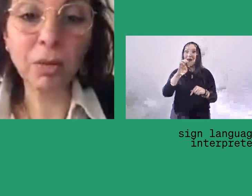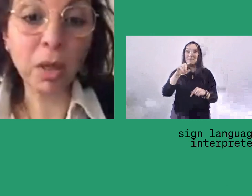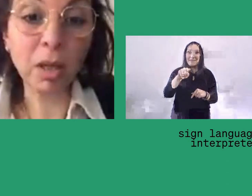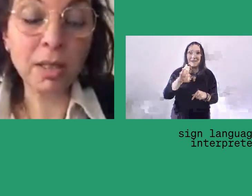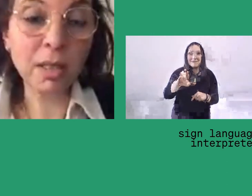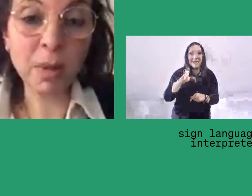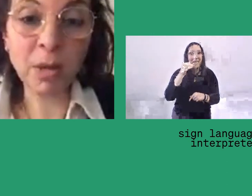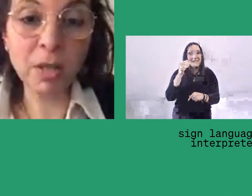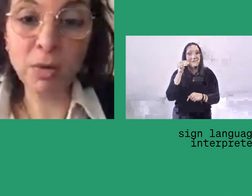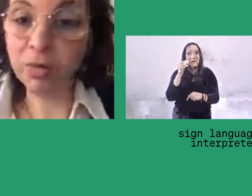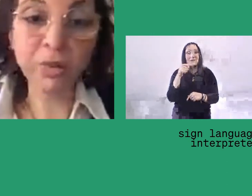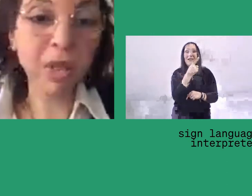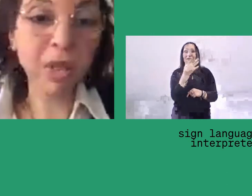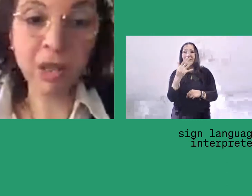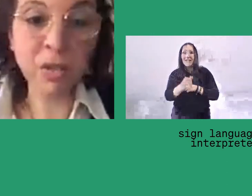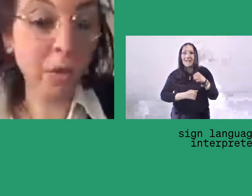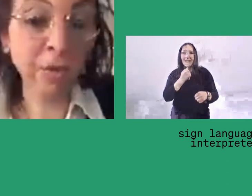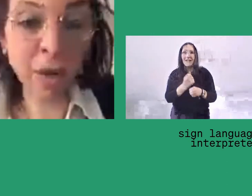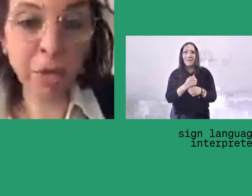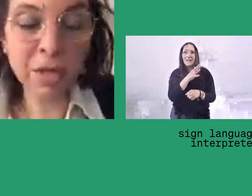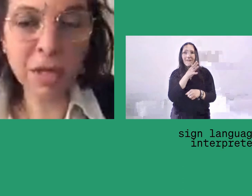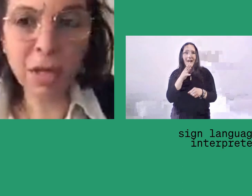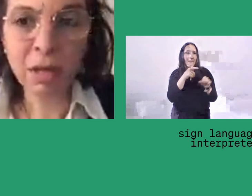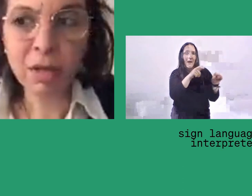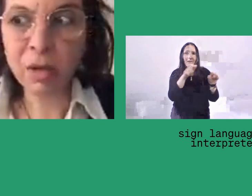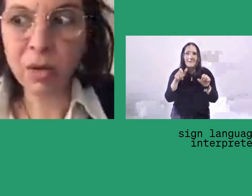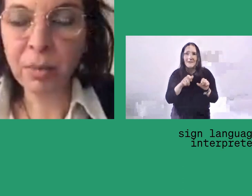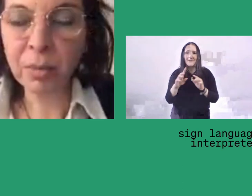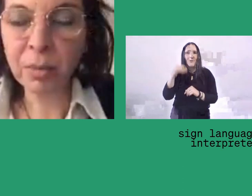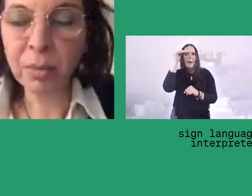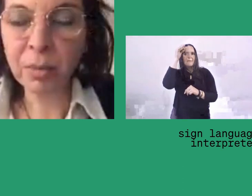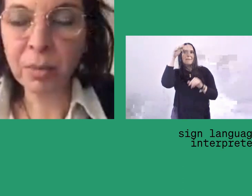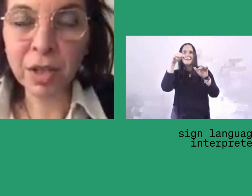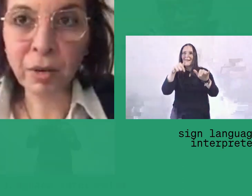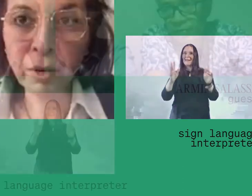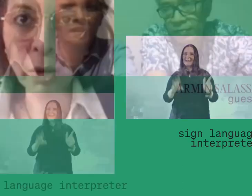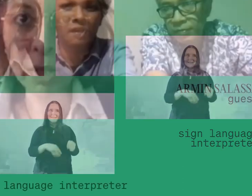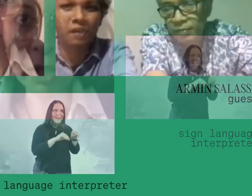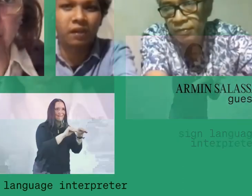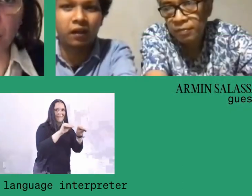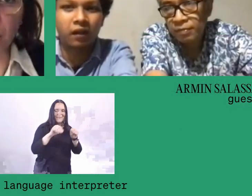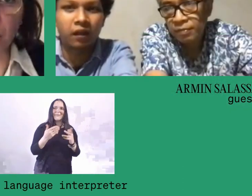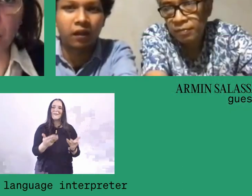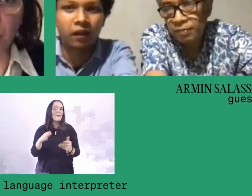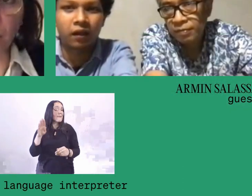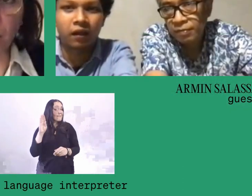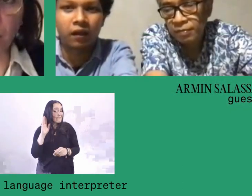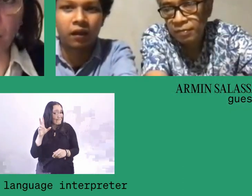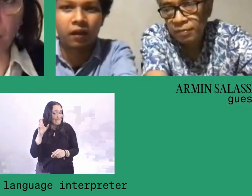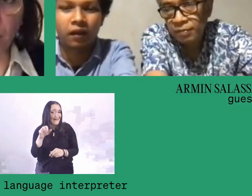through his experience over 15 years with the farmers. So, Armin, I'd like to direct the microphone to you now